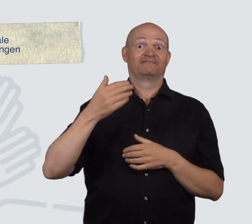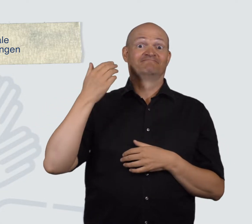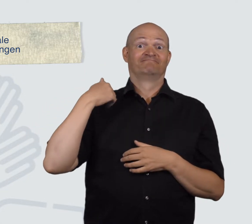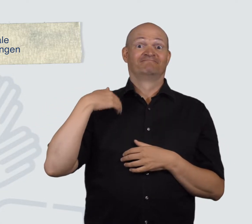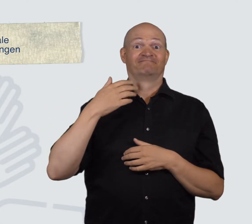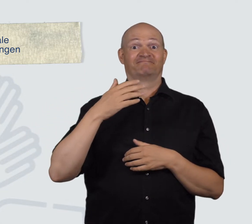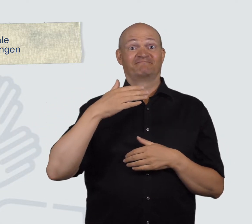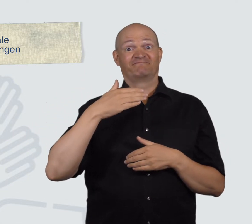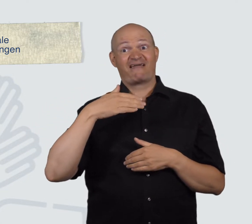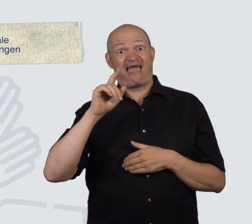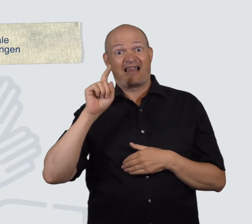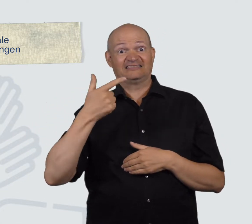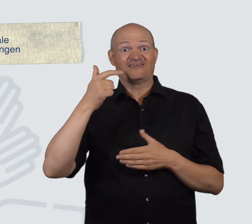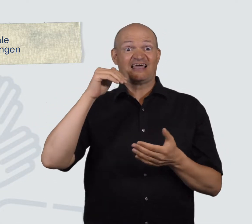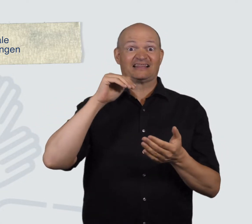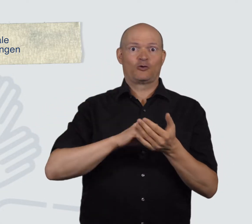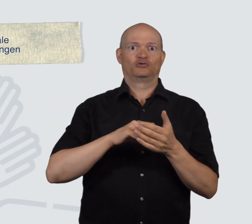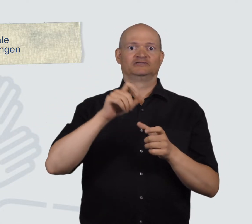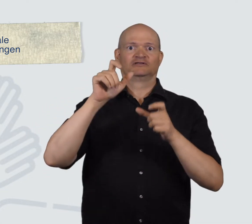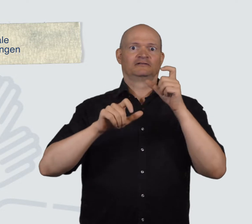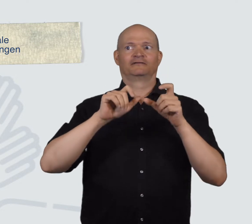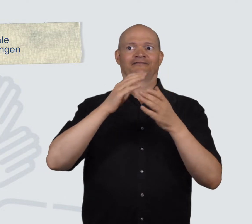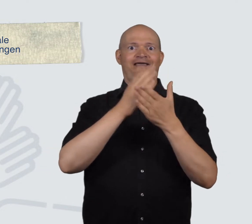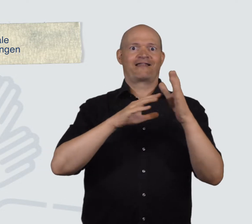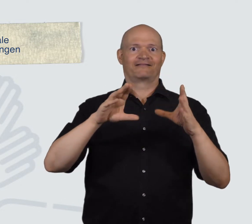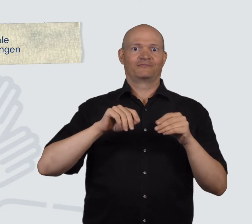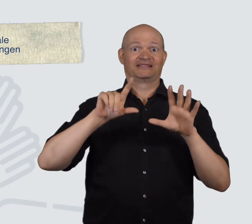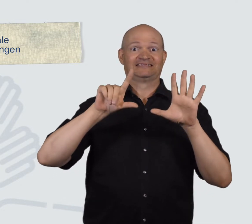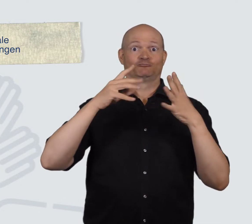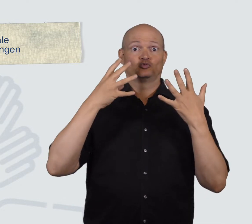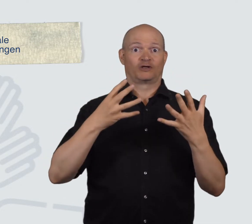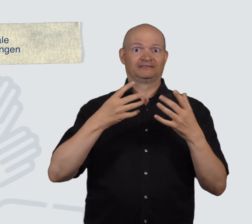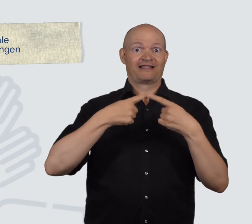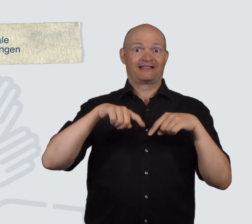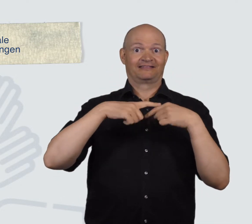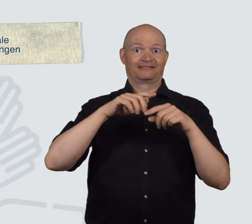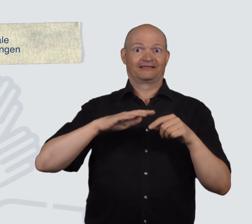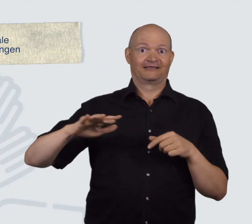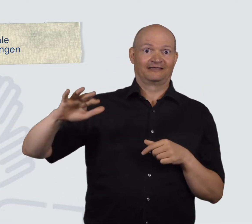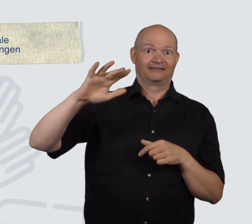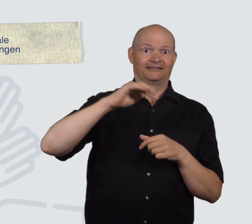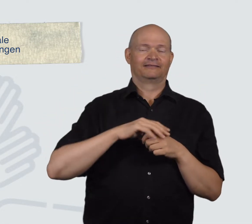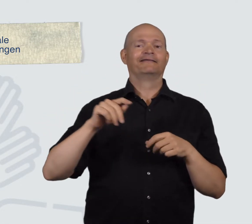There were more than 2 000 participants from 97 countries.